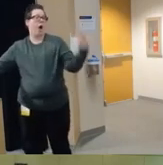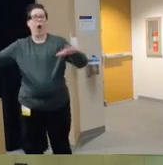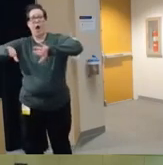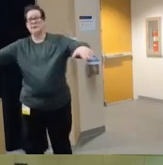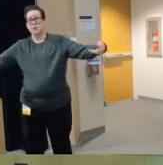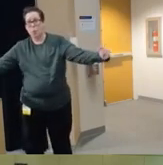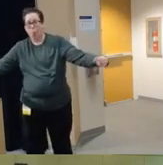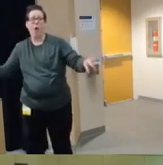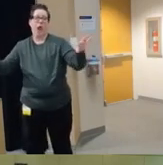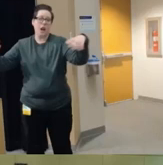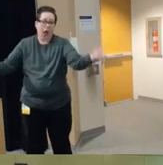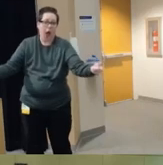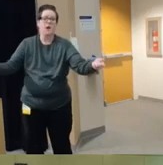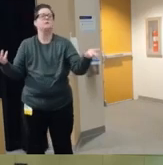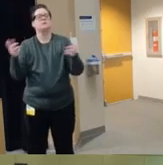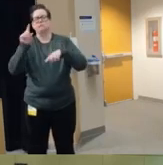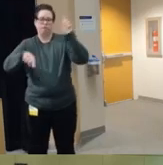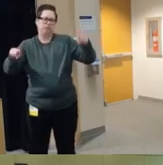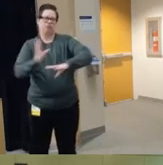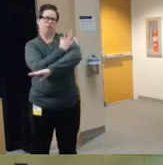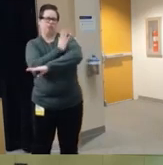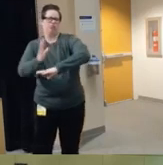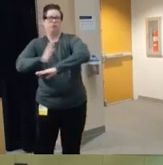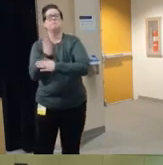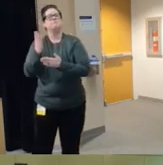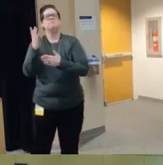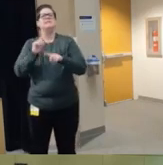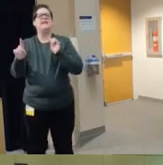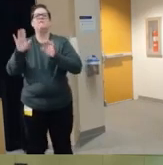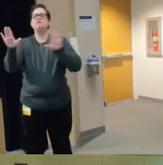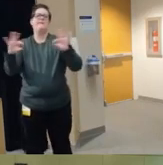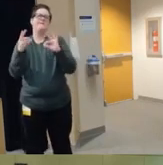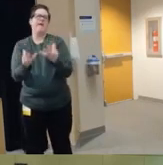locked separately from the firearm so different families are going to kind of be more or less